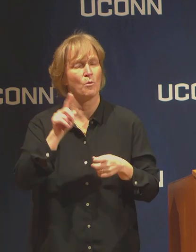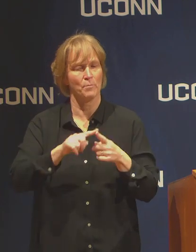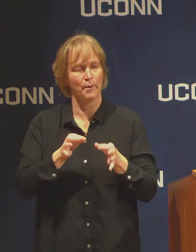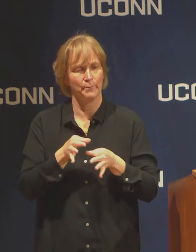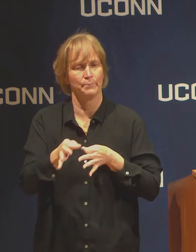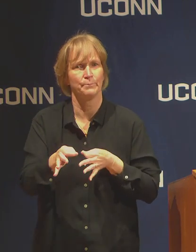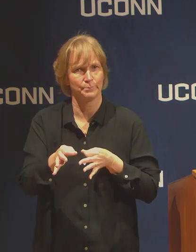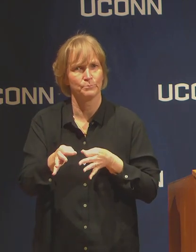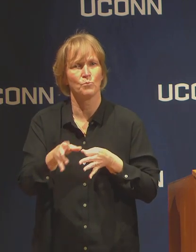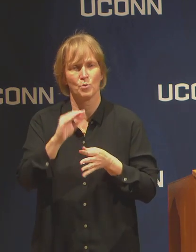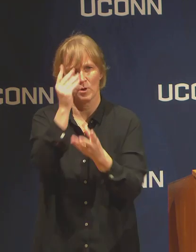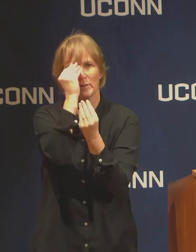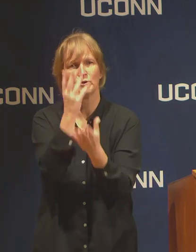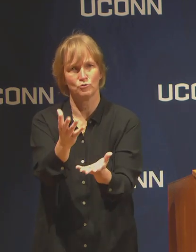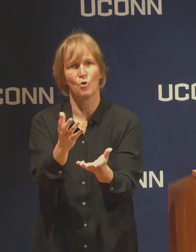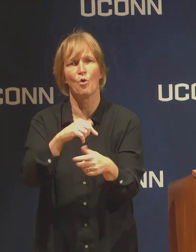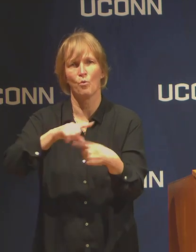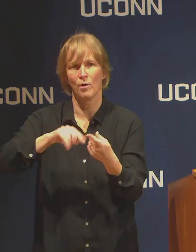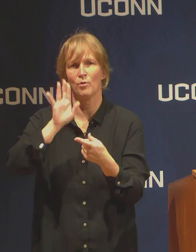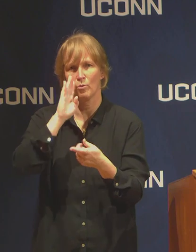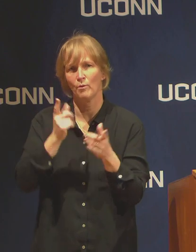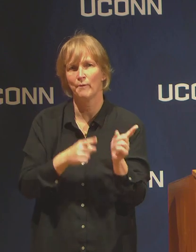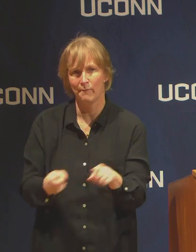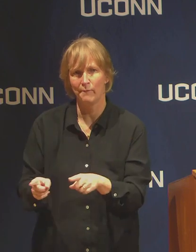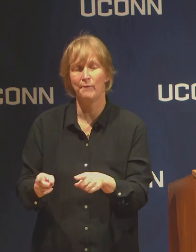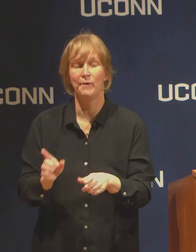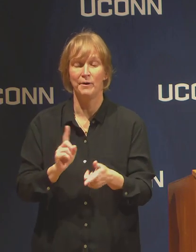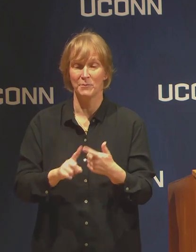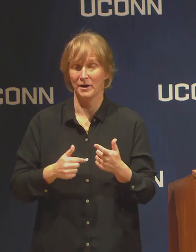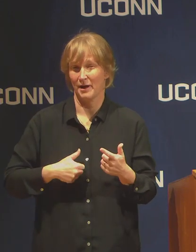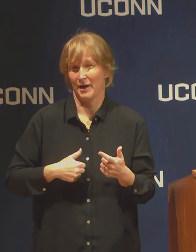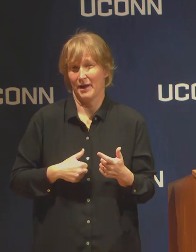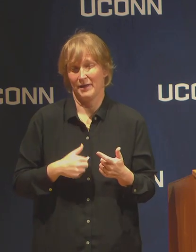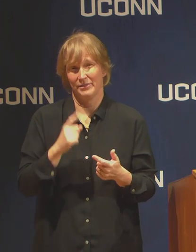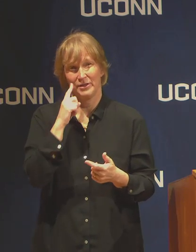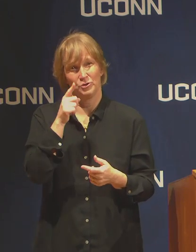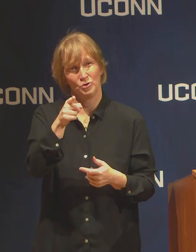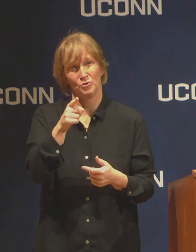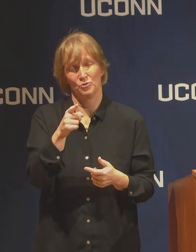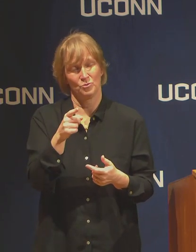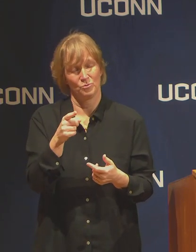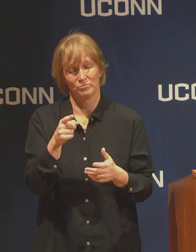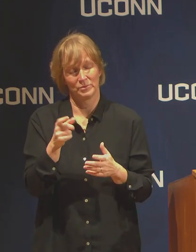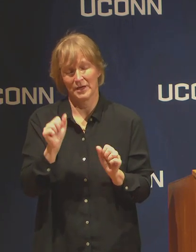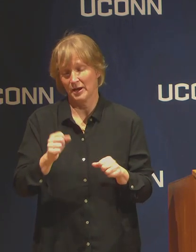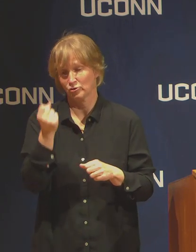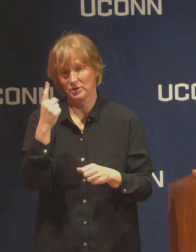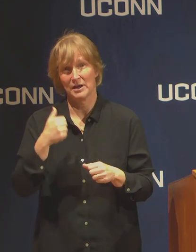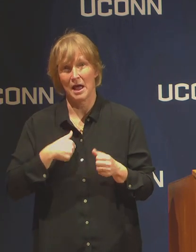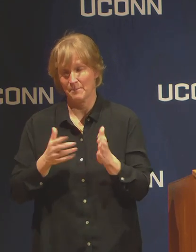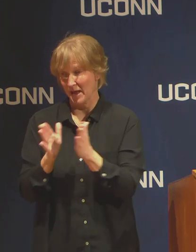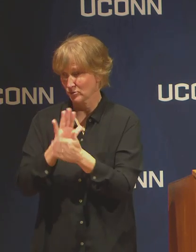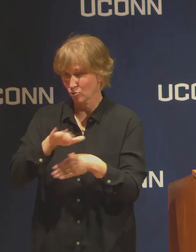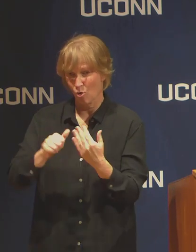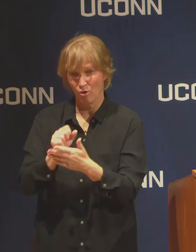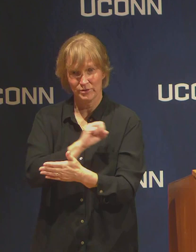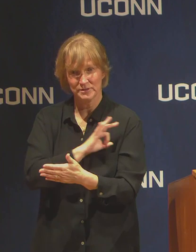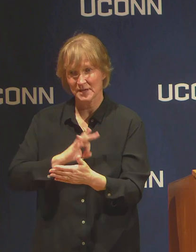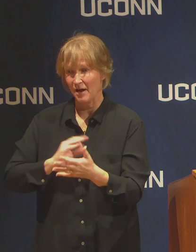that with when specifically that will be happening. But I'm sure you can understand providing housing